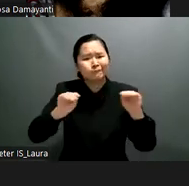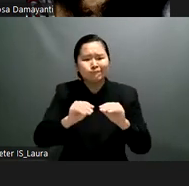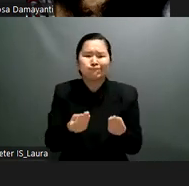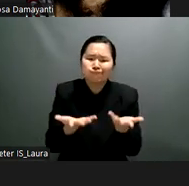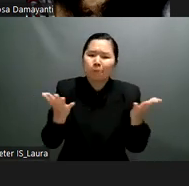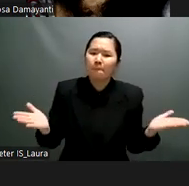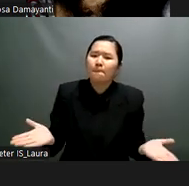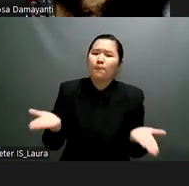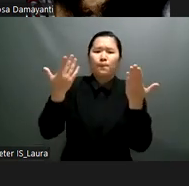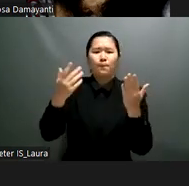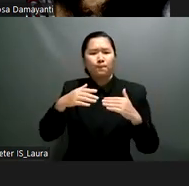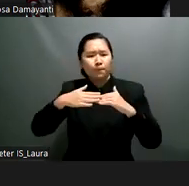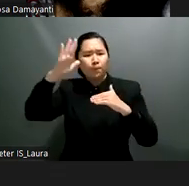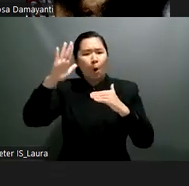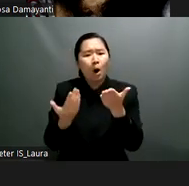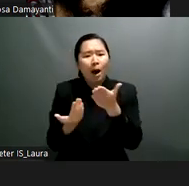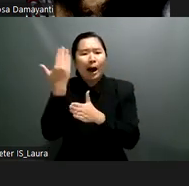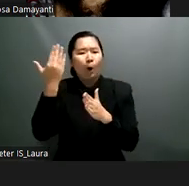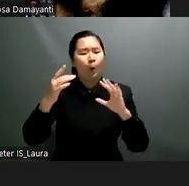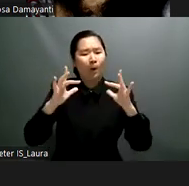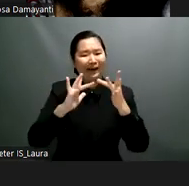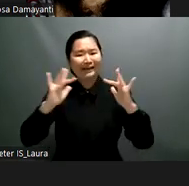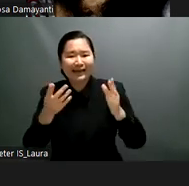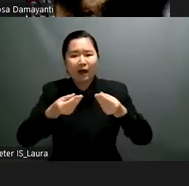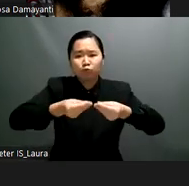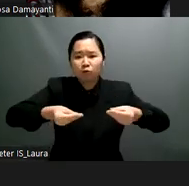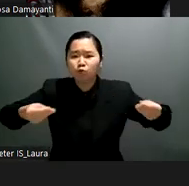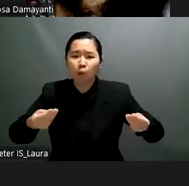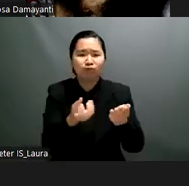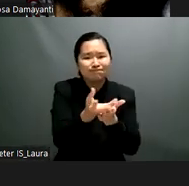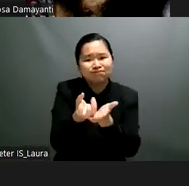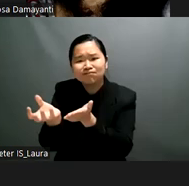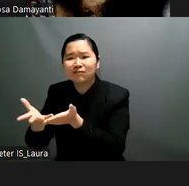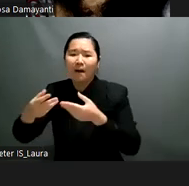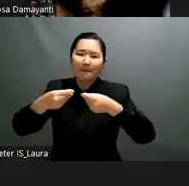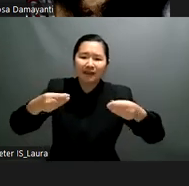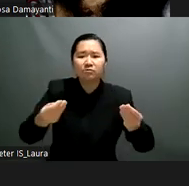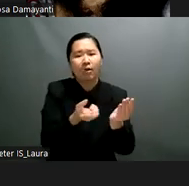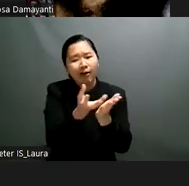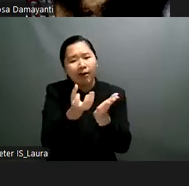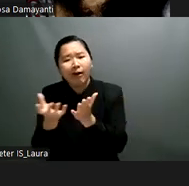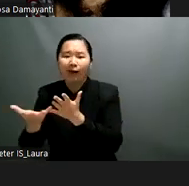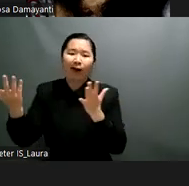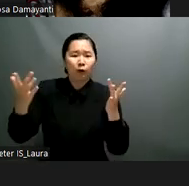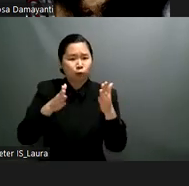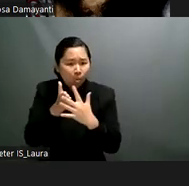for those children who struggle to use digital platforms materials and meeting facilities many